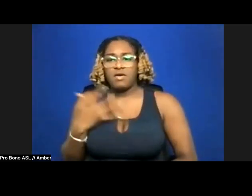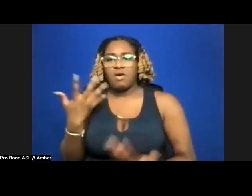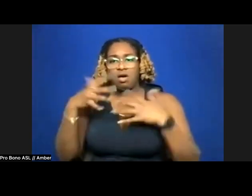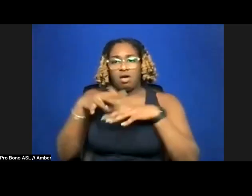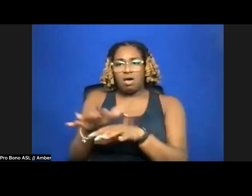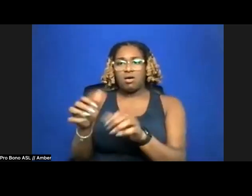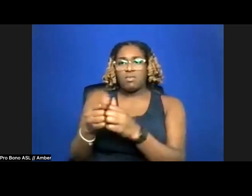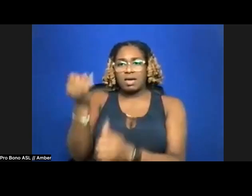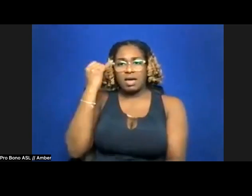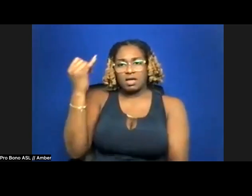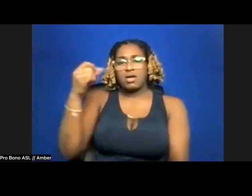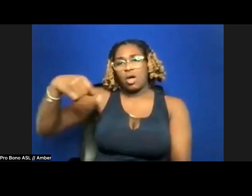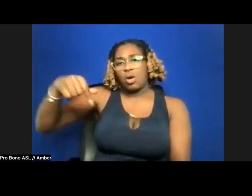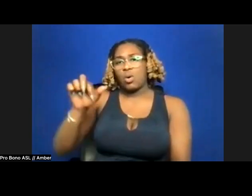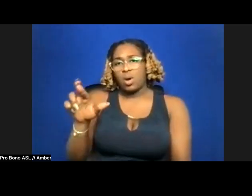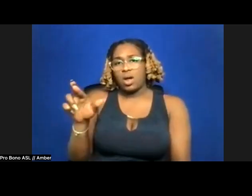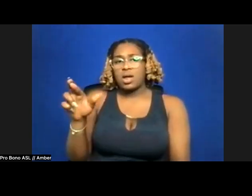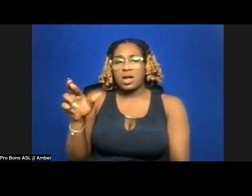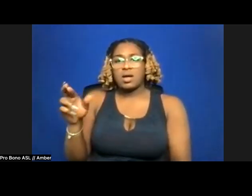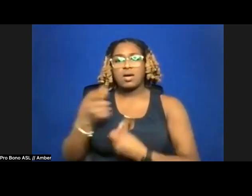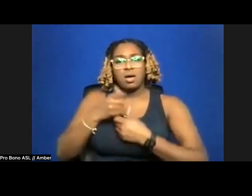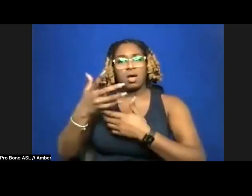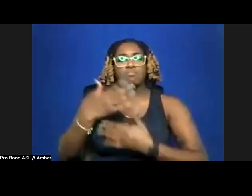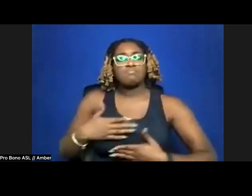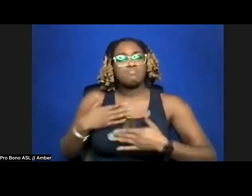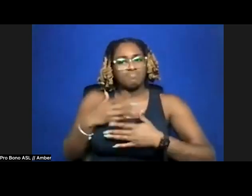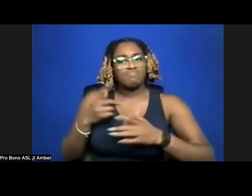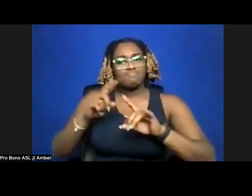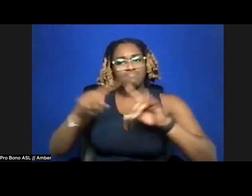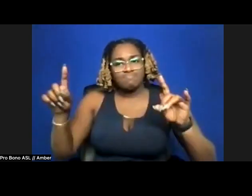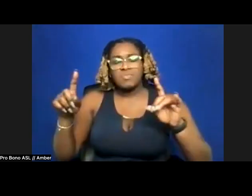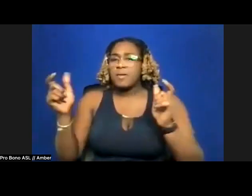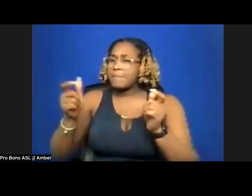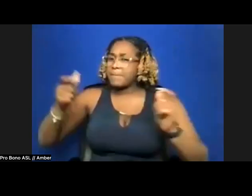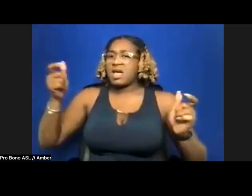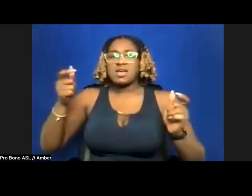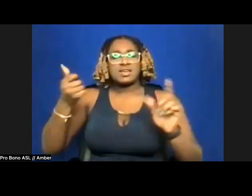poems that delight in their difference, their bigness, their self-love, their creativity.